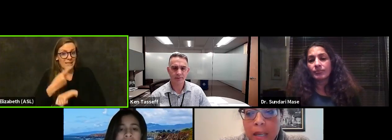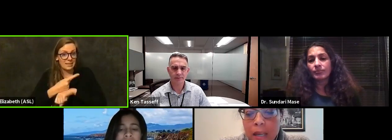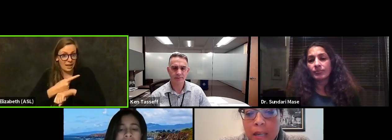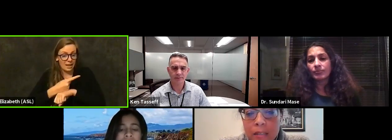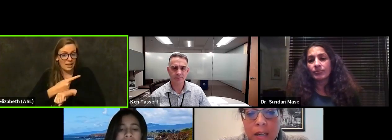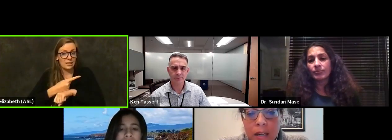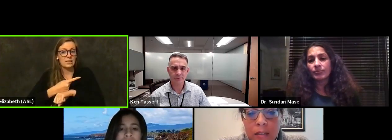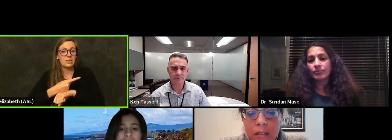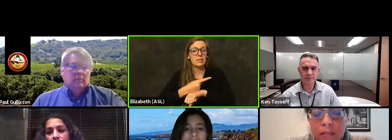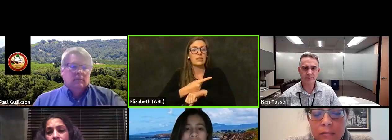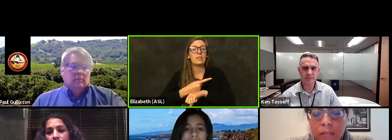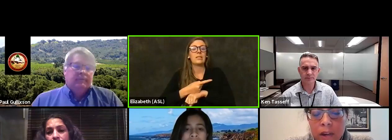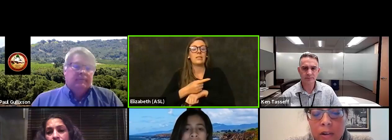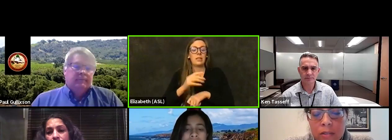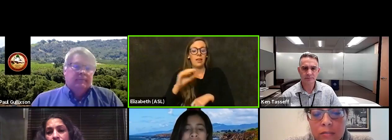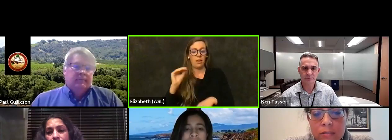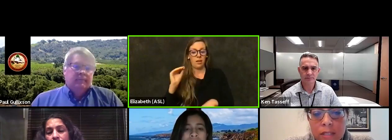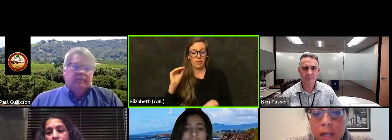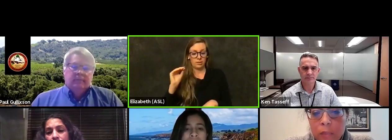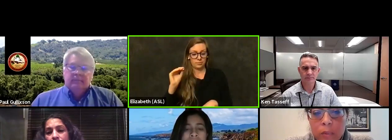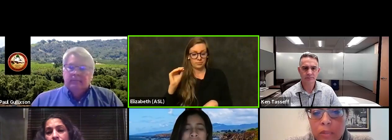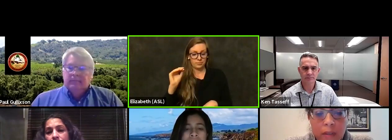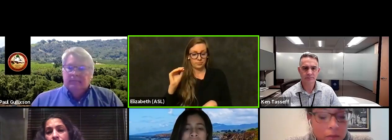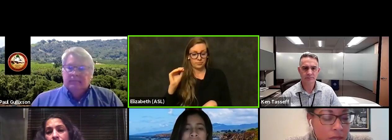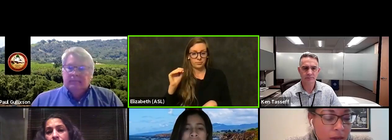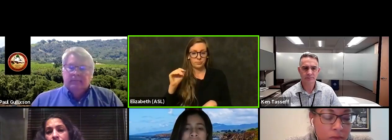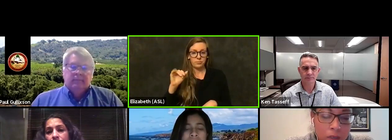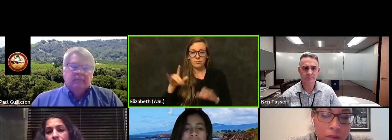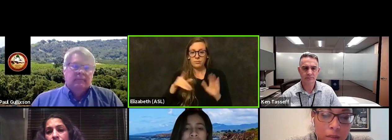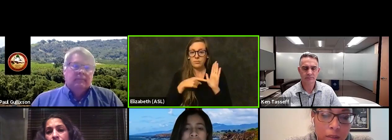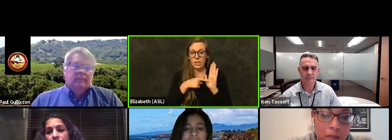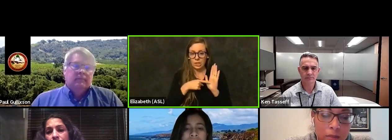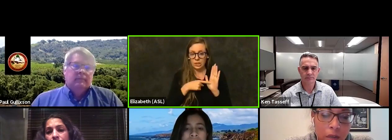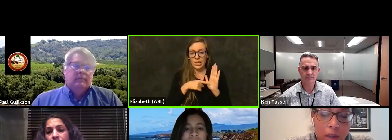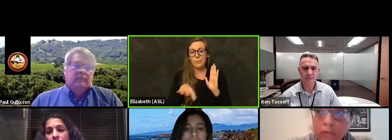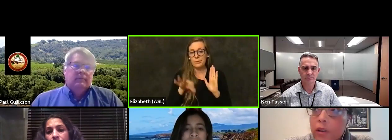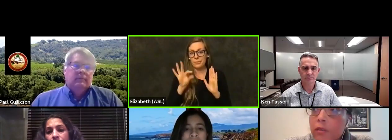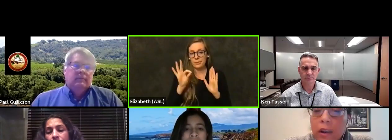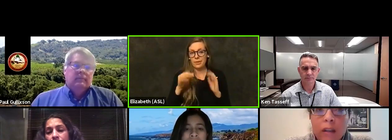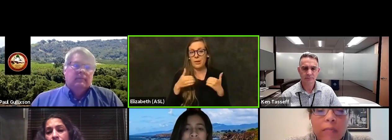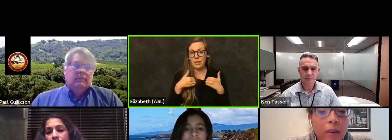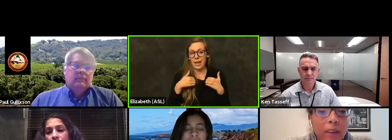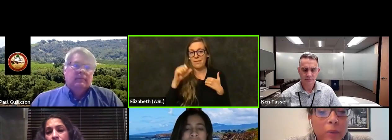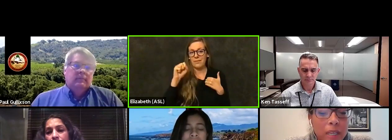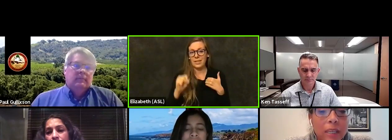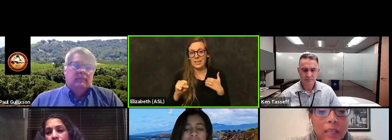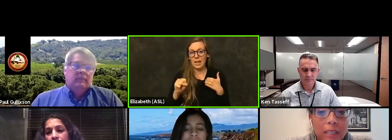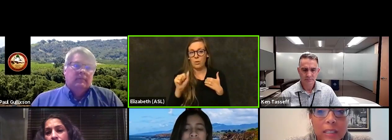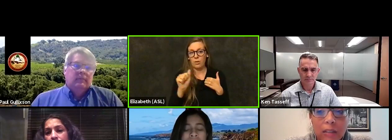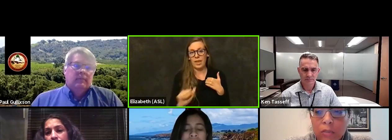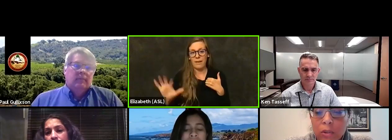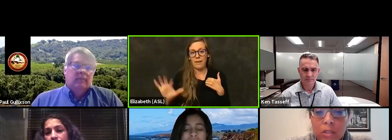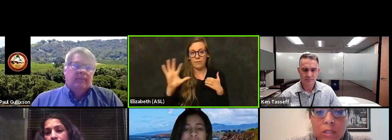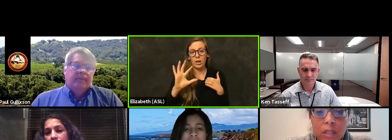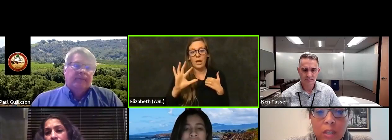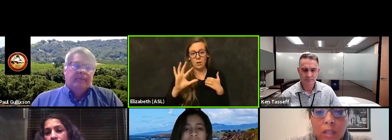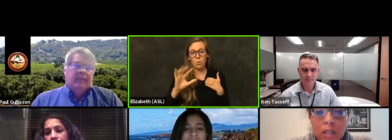And their sample was found to have the South African variant, which I think is the first.